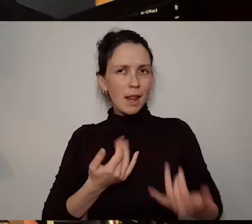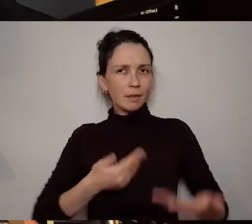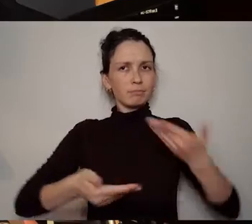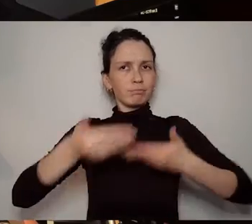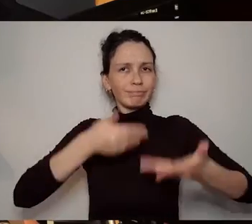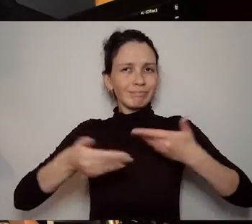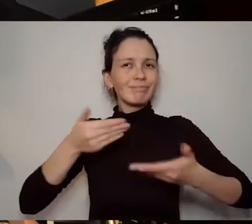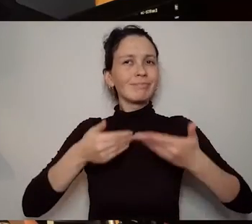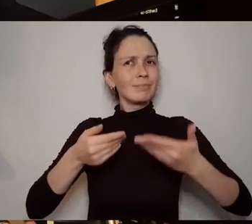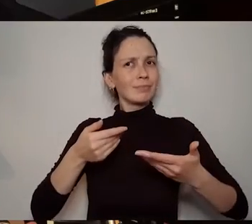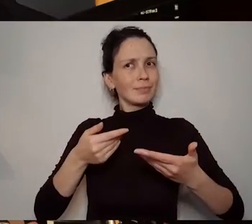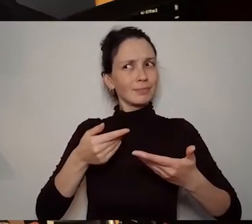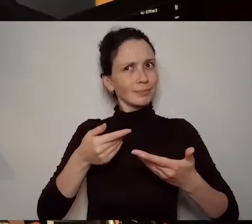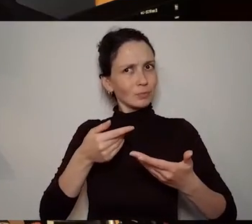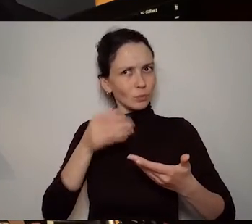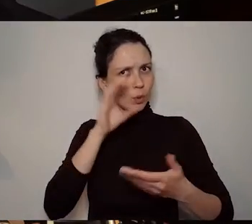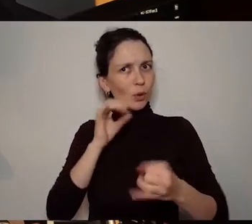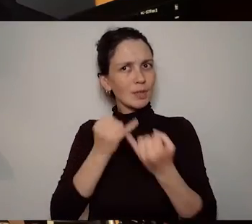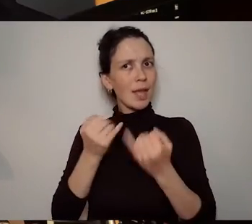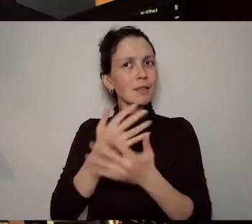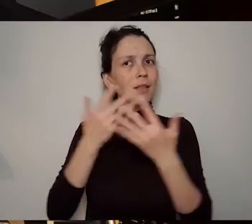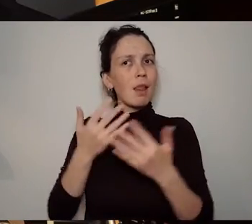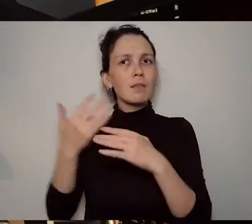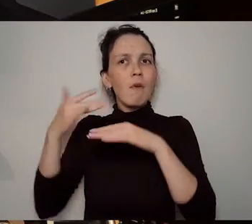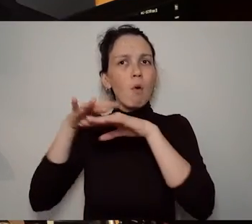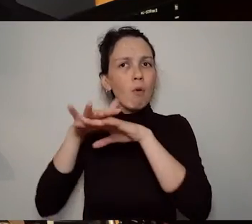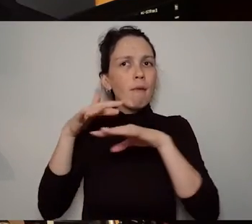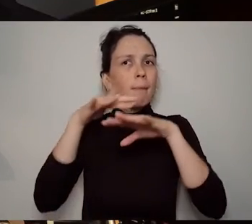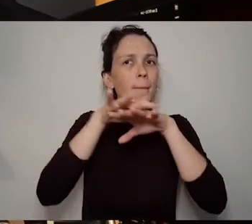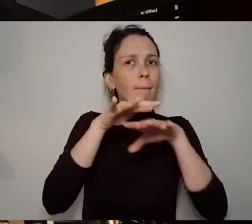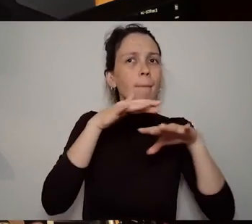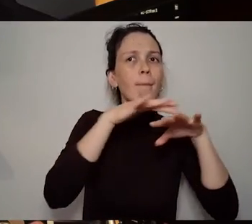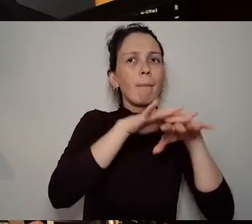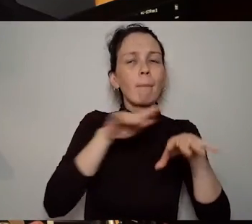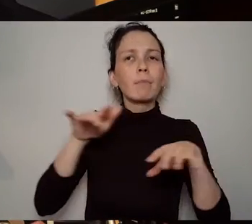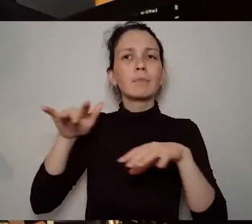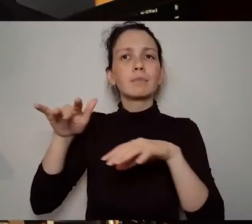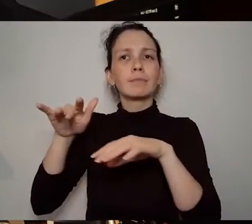would you have any kind of thought about that to to try and summarise maybe what we're doing?